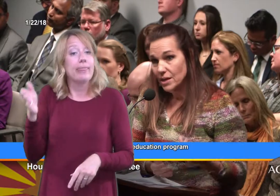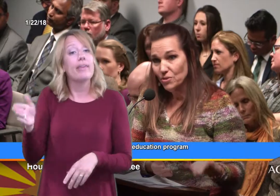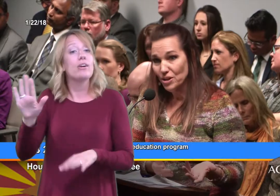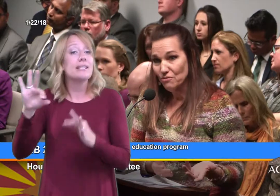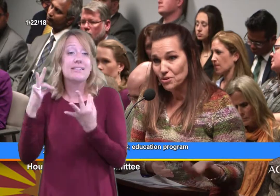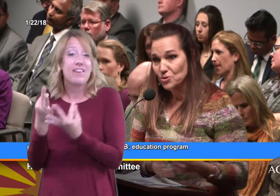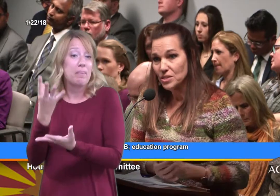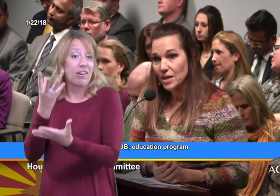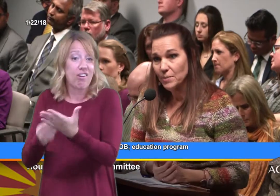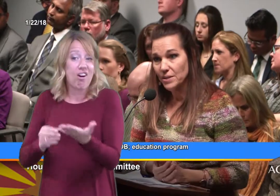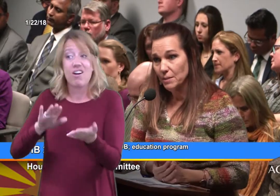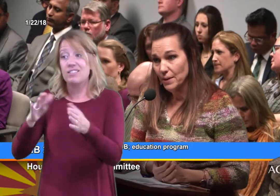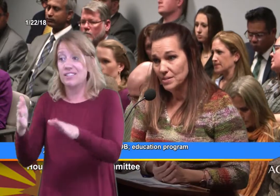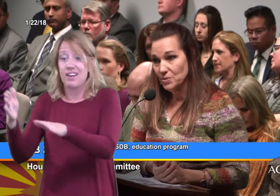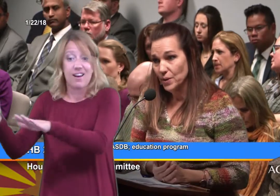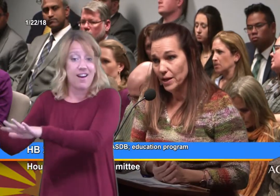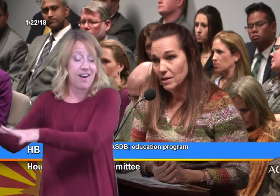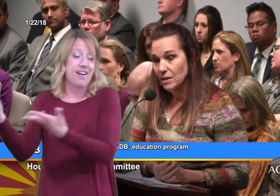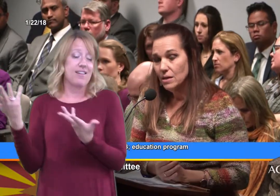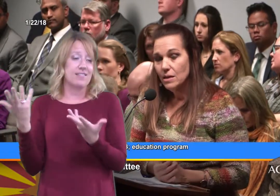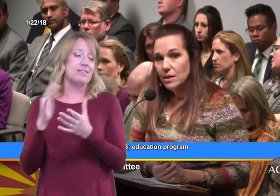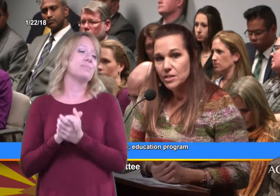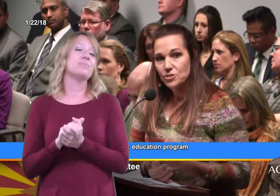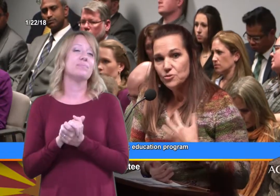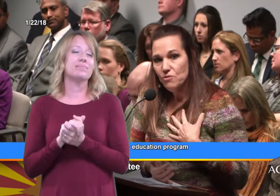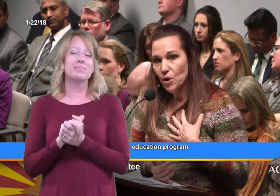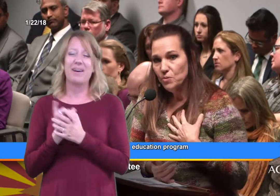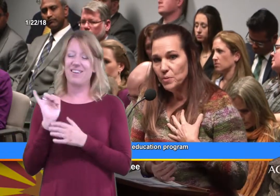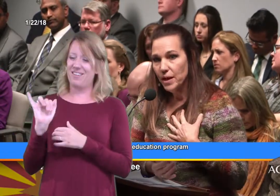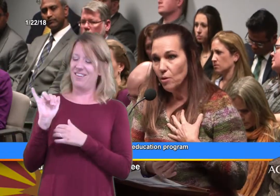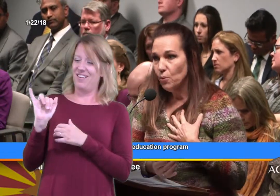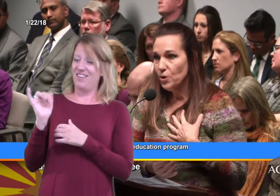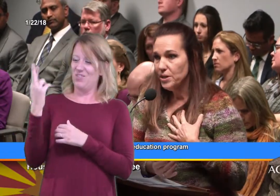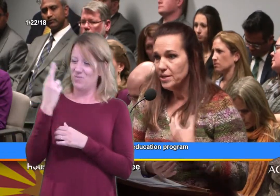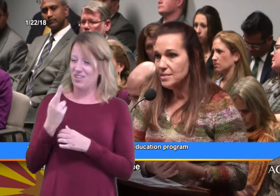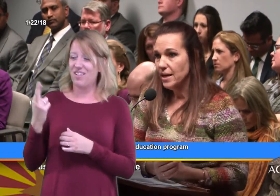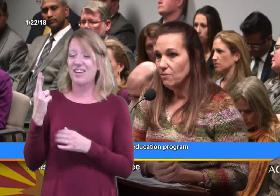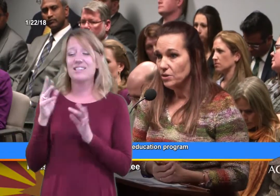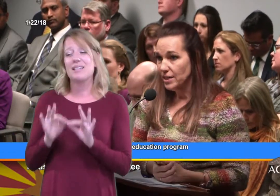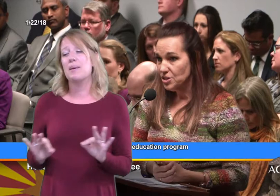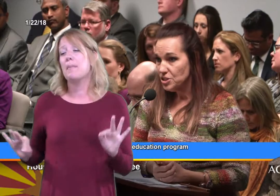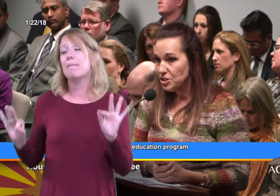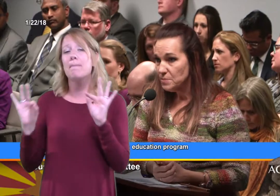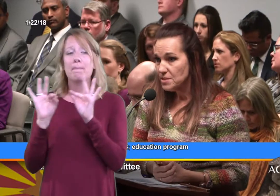They were there for a short time and then they passed away. And in just drove home to me how important it is to have relationships